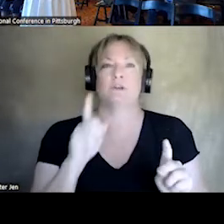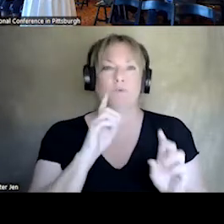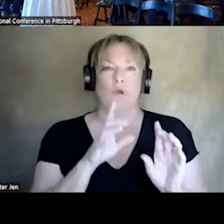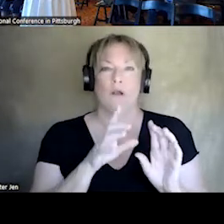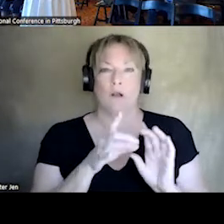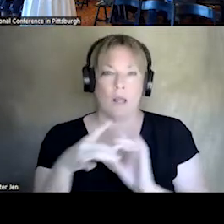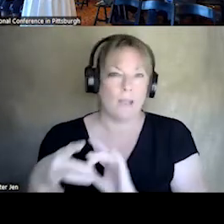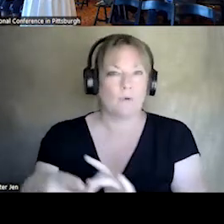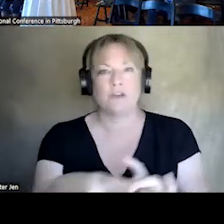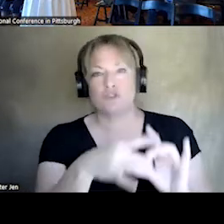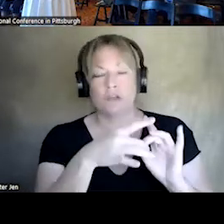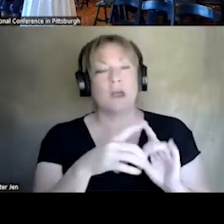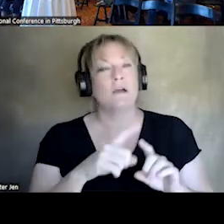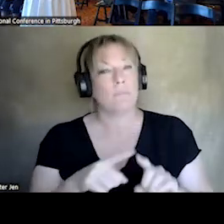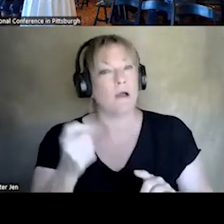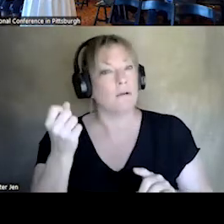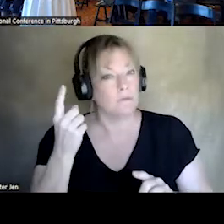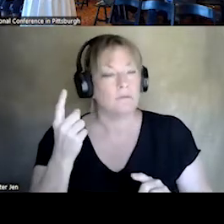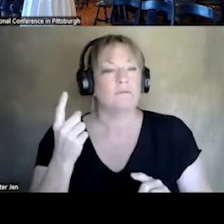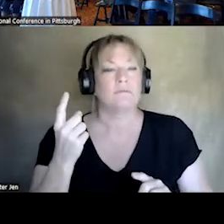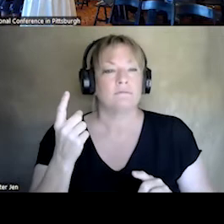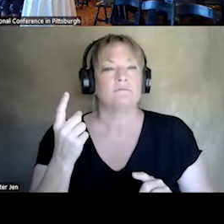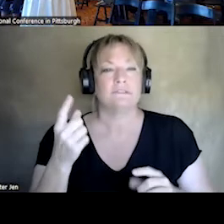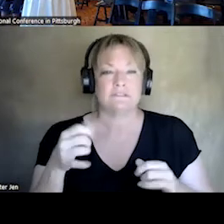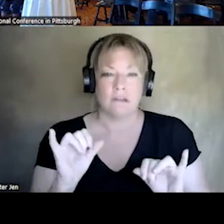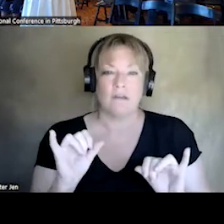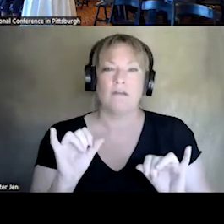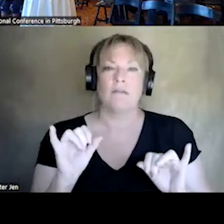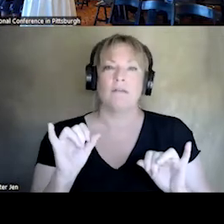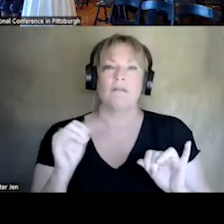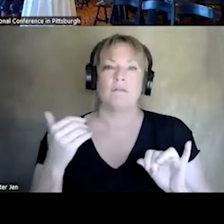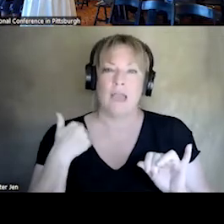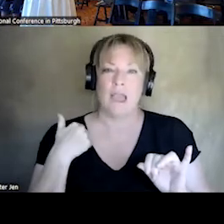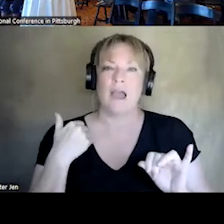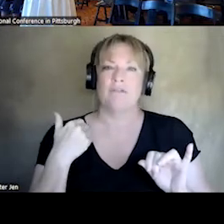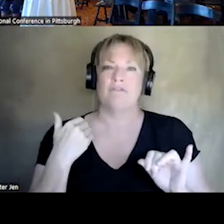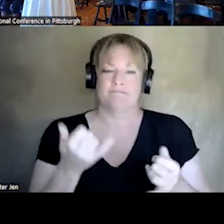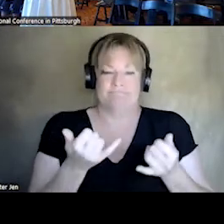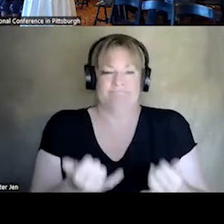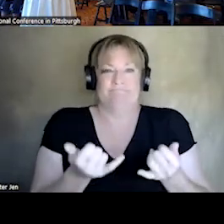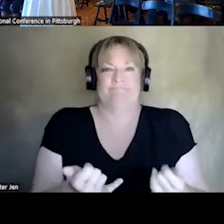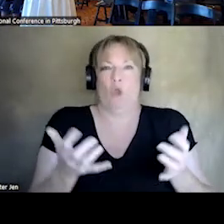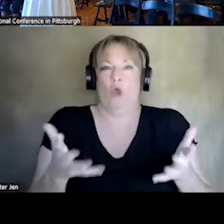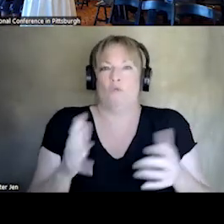BUT RECOGNIZING THERE IS THIS PRE EXISTING COMMUNITY ENGAGED